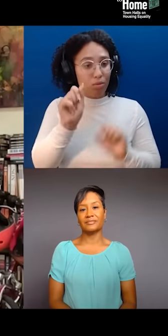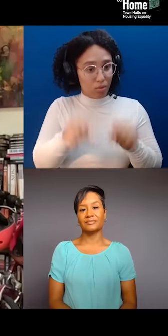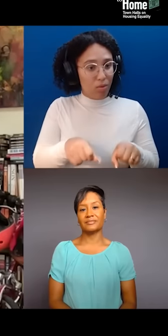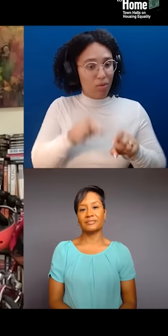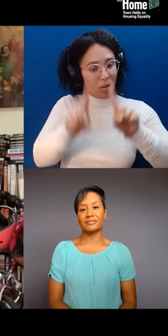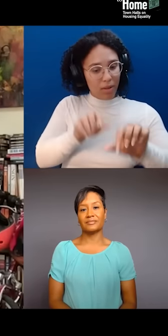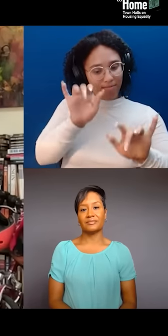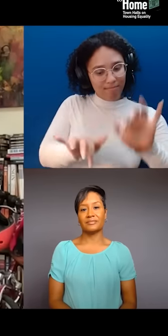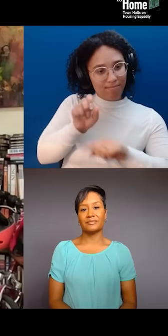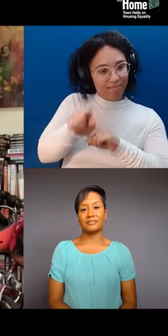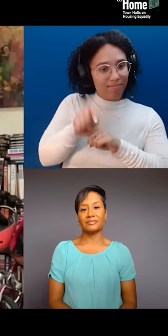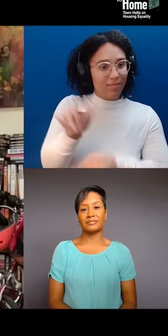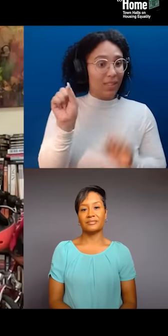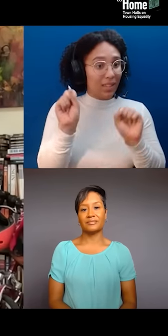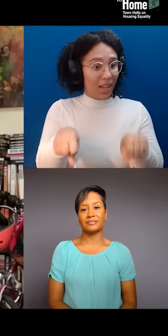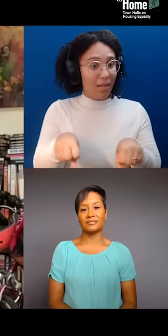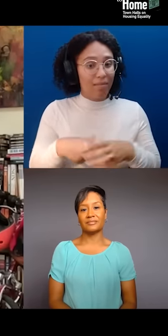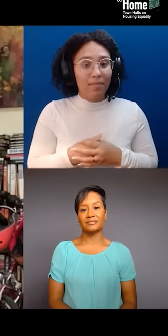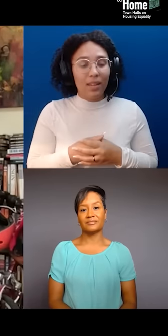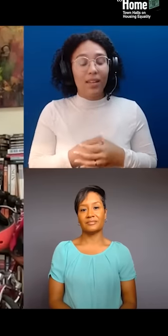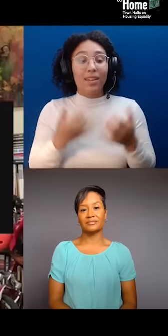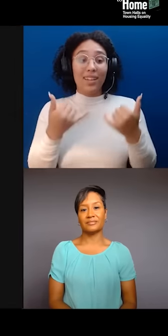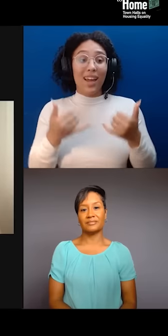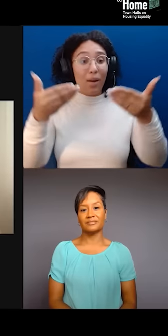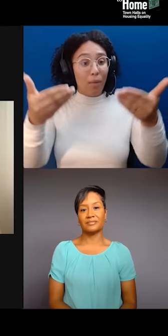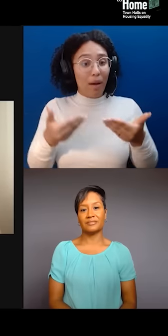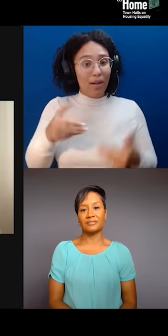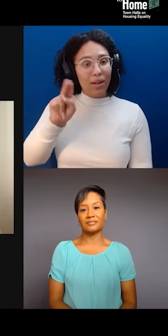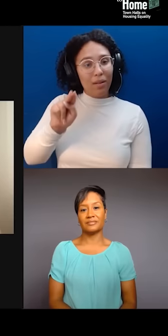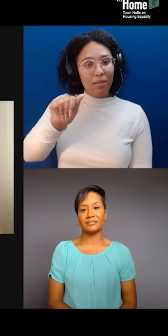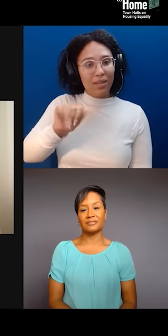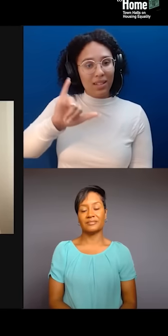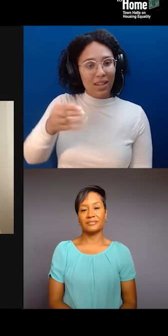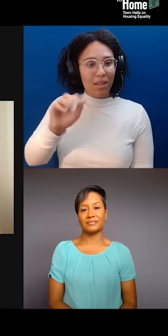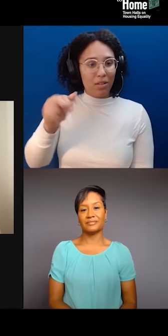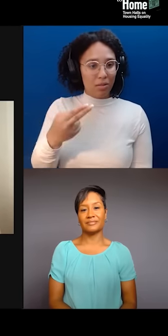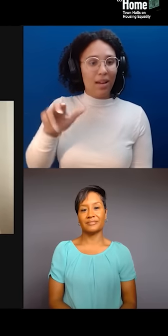please join me in welcoming Najmah Abraham, spoken word artist, fashion photographer,